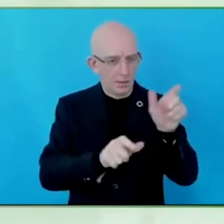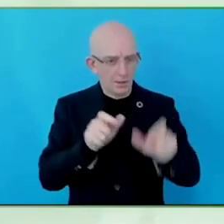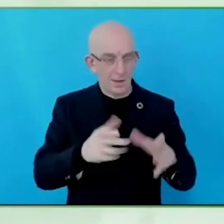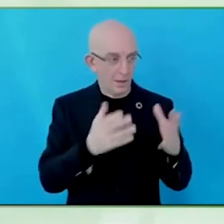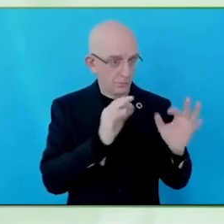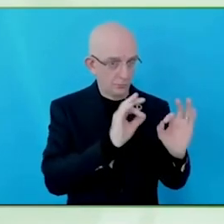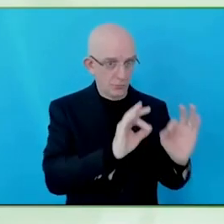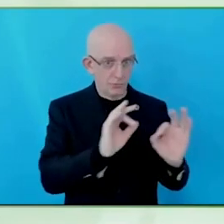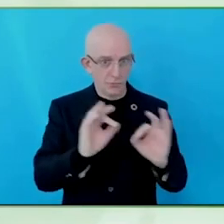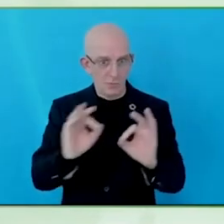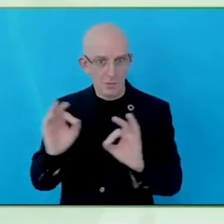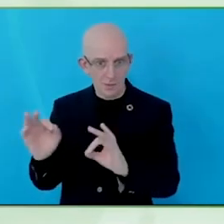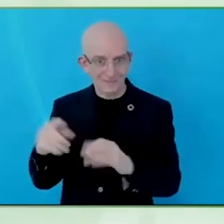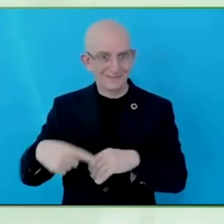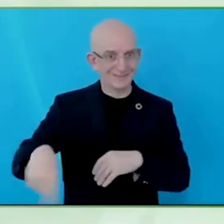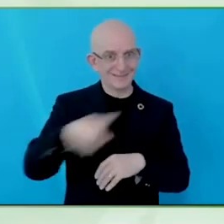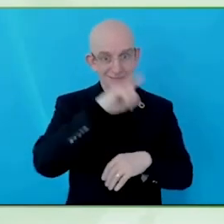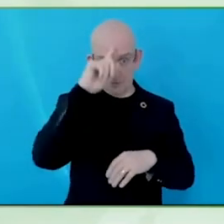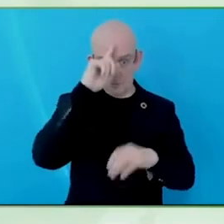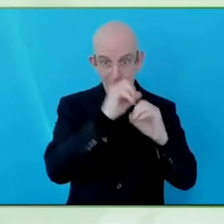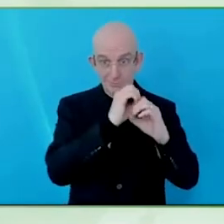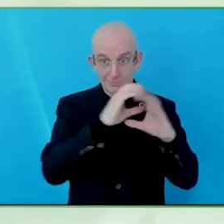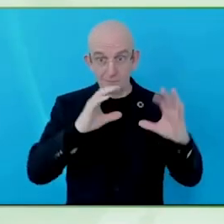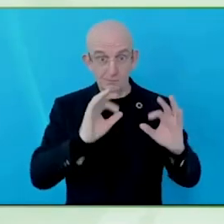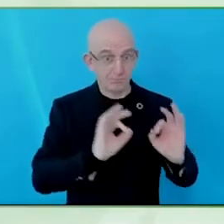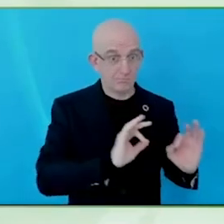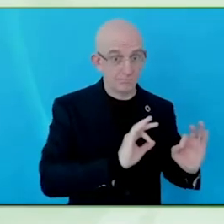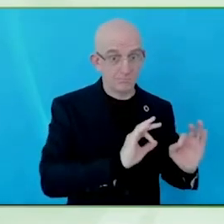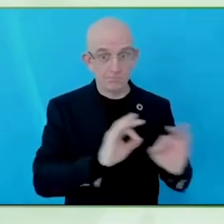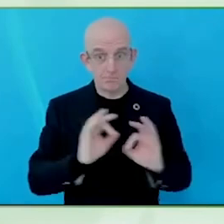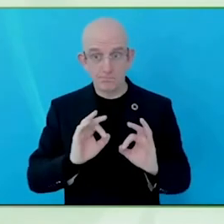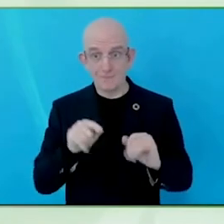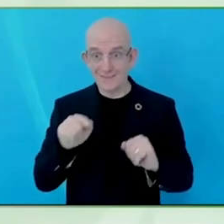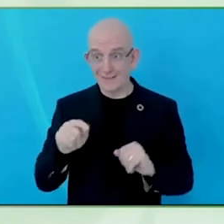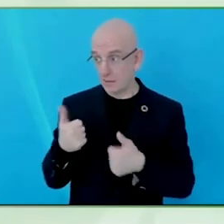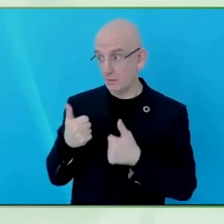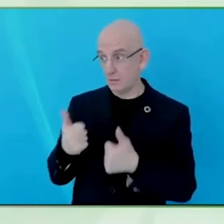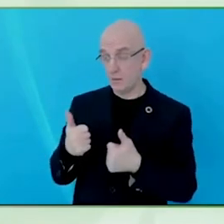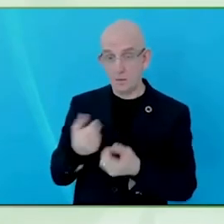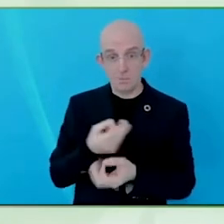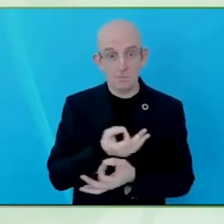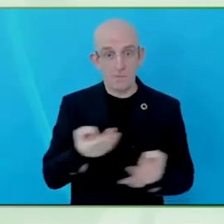starting off with the design. In terms of understanding what is it we want to build, in order to